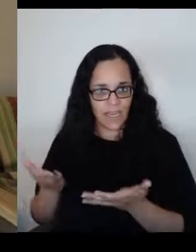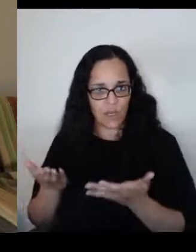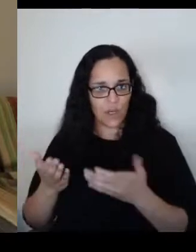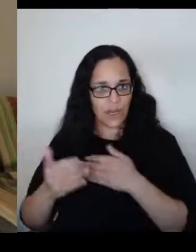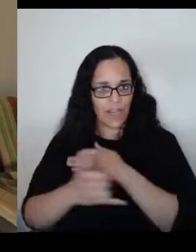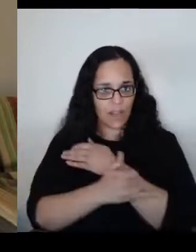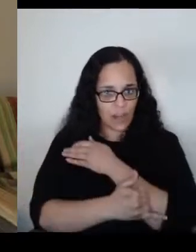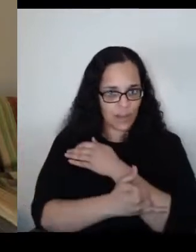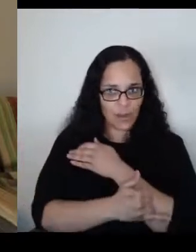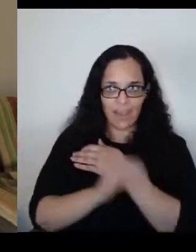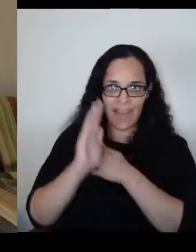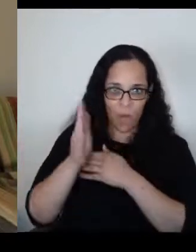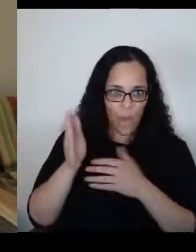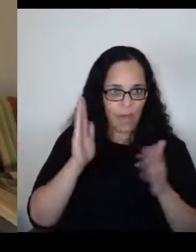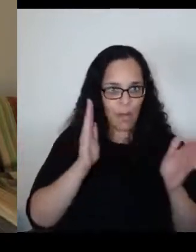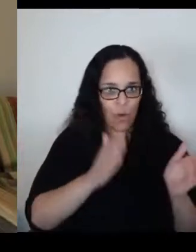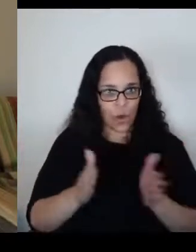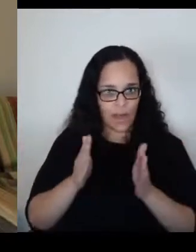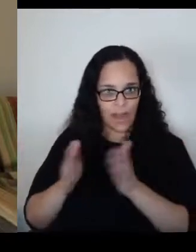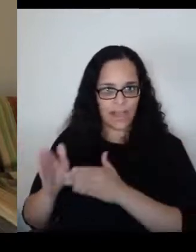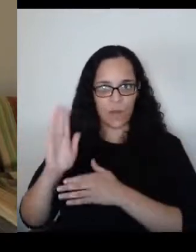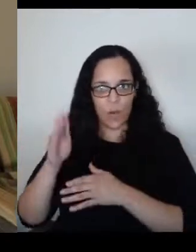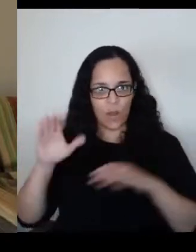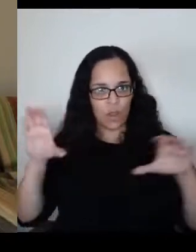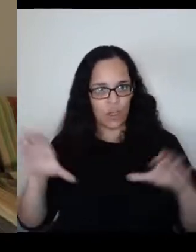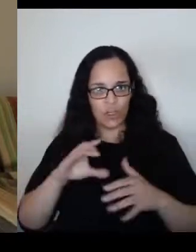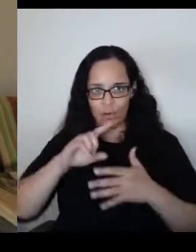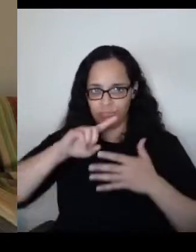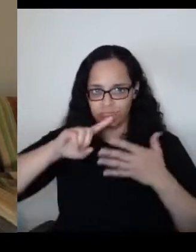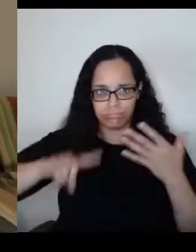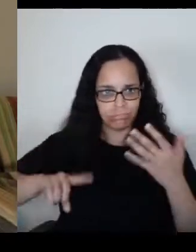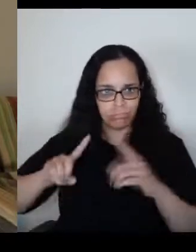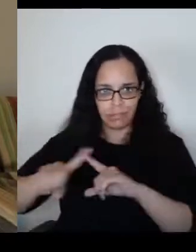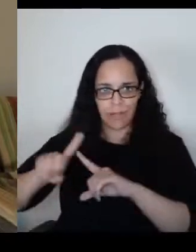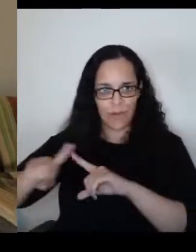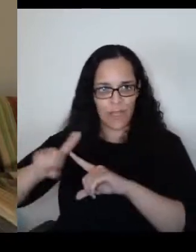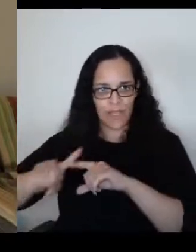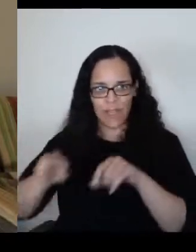and do everything to spread their vicious ideas